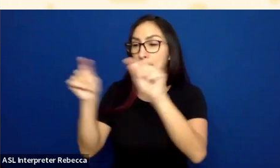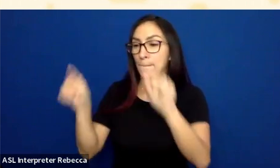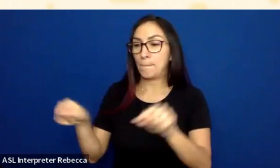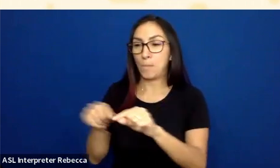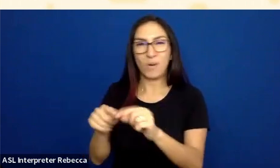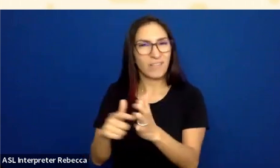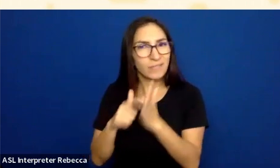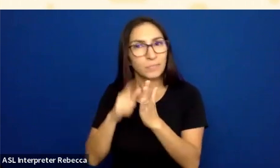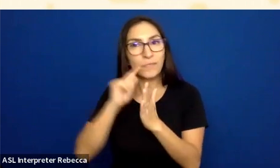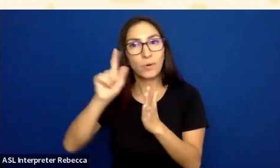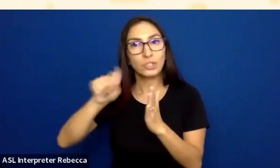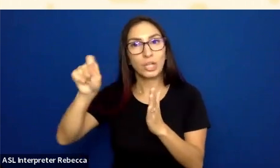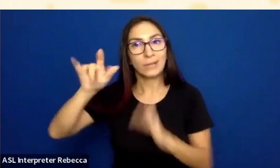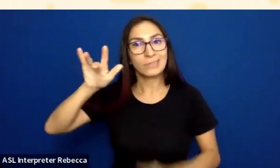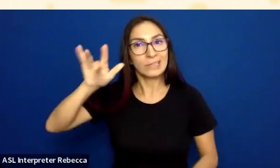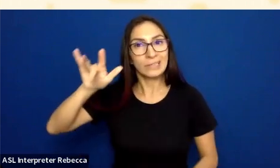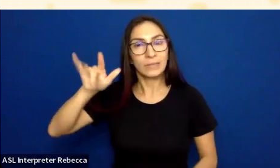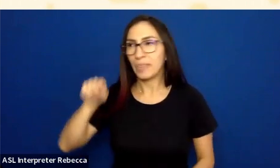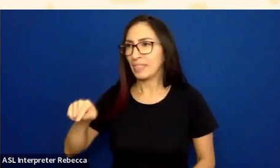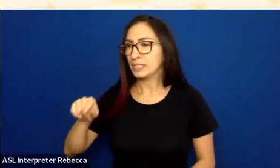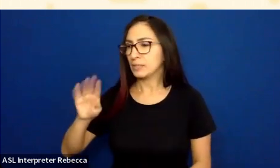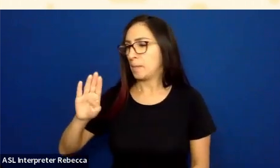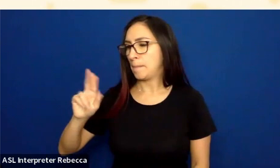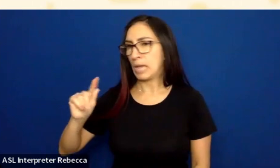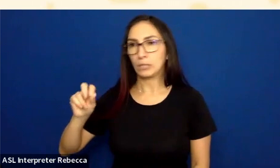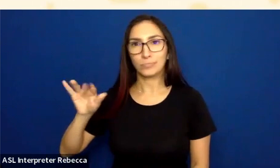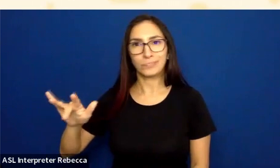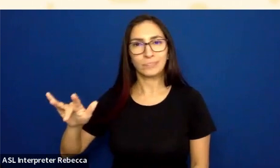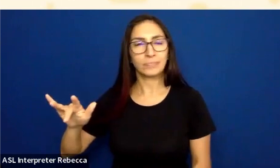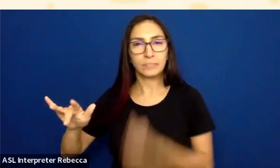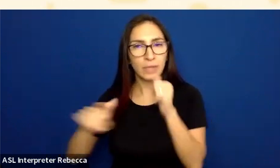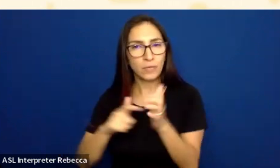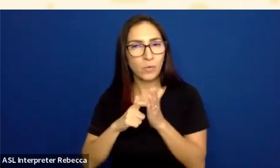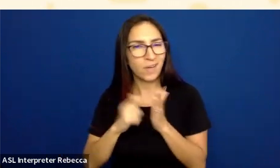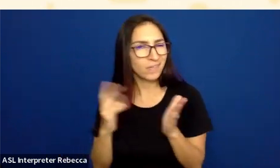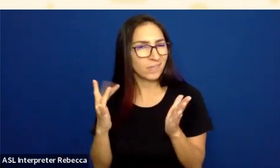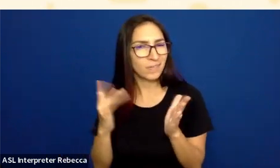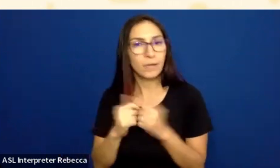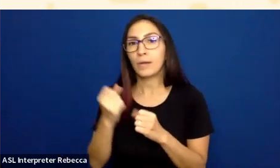Well, that's because with the checkbox, I need to know that my mouse goes inside that box.